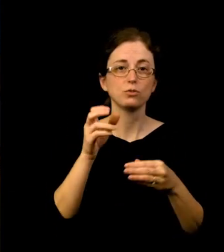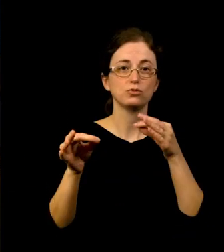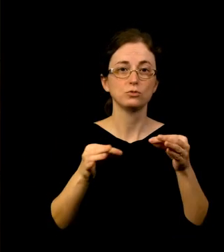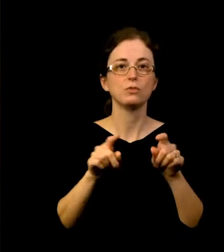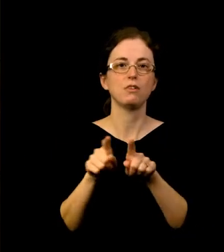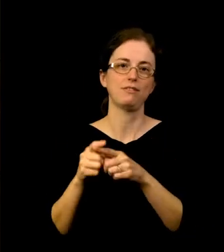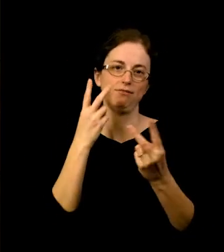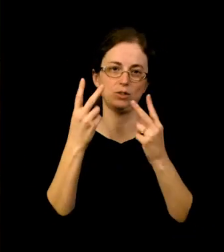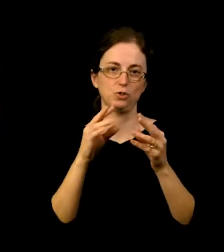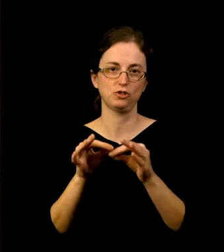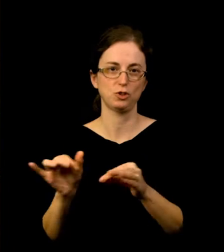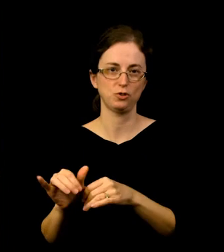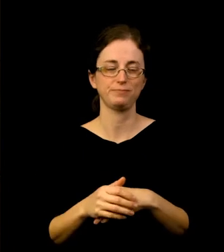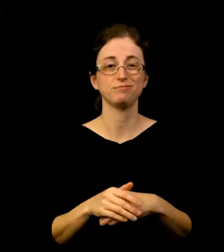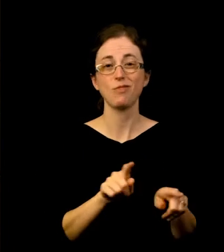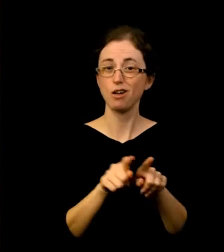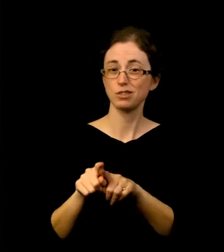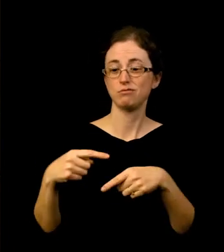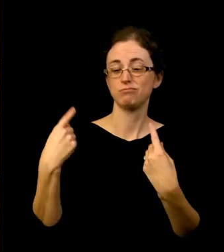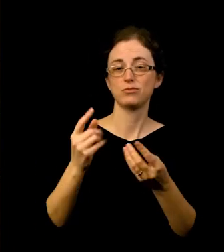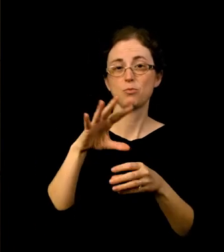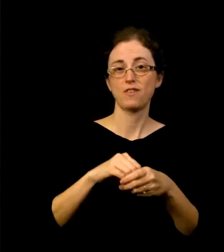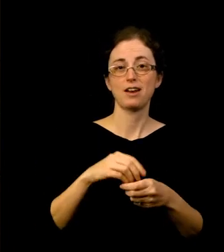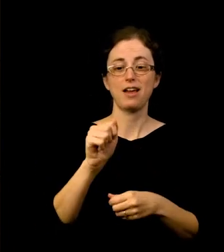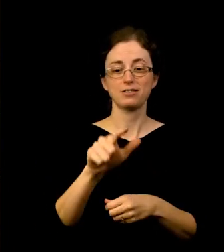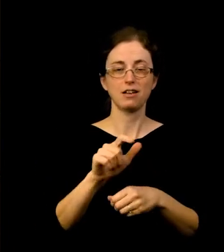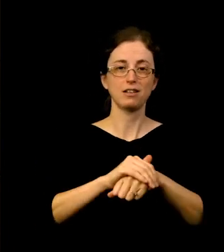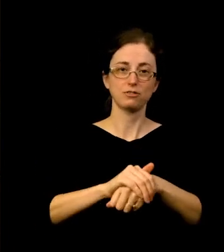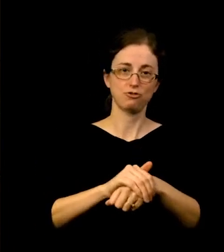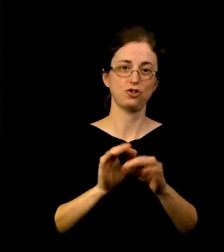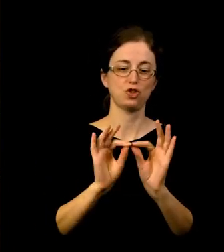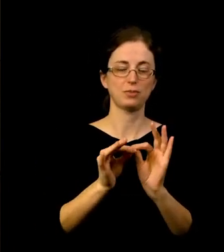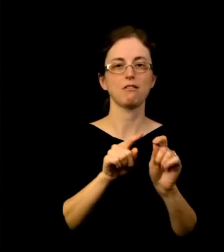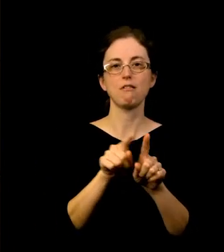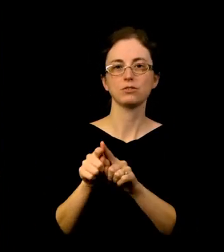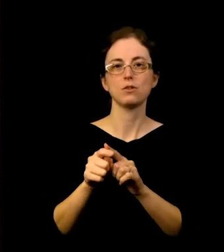We have also been providing ASL English interpreting and automated real time captions for each online program.